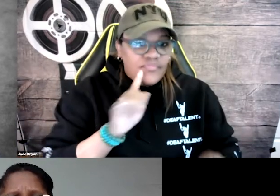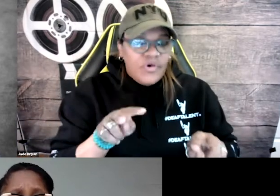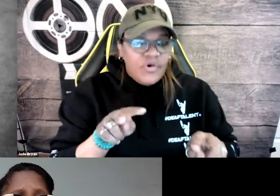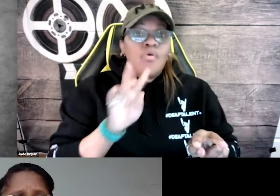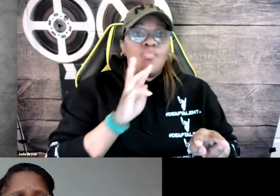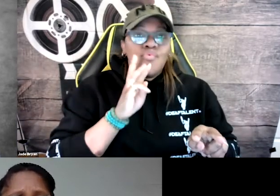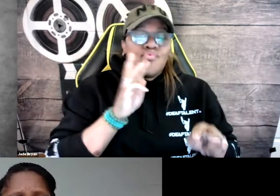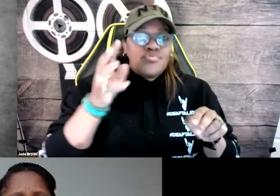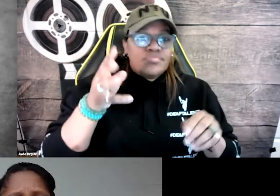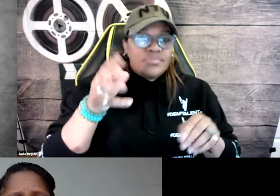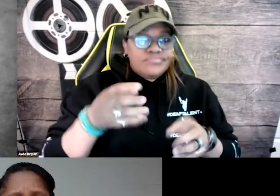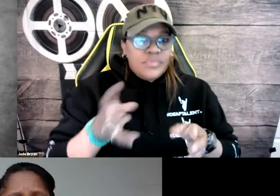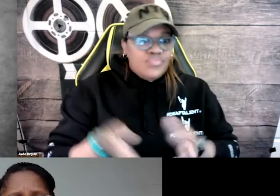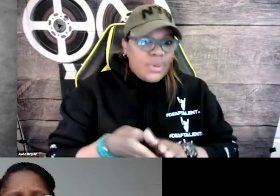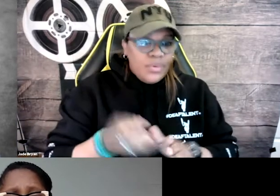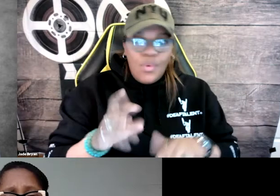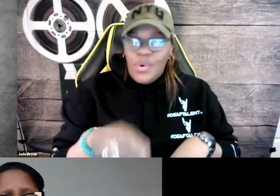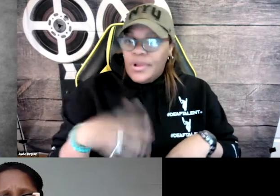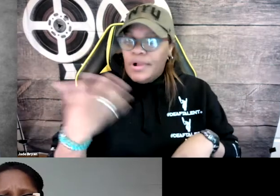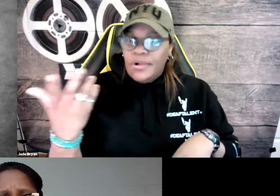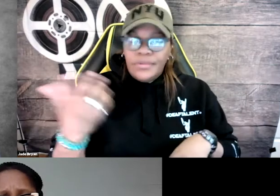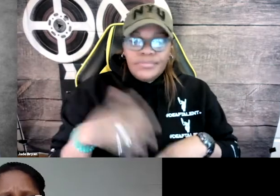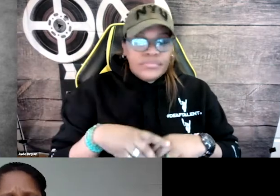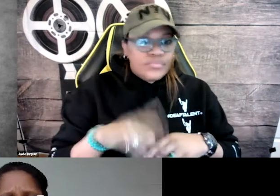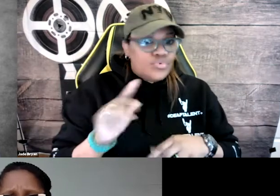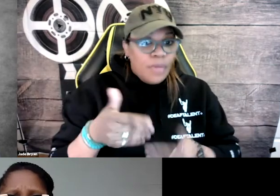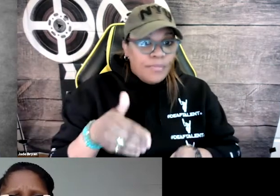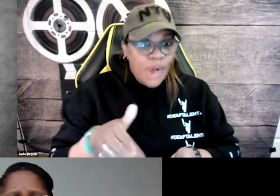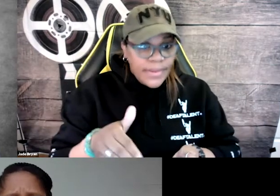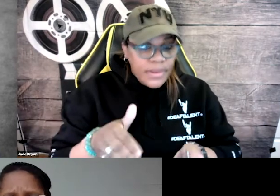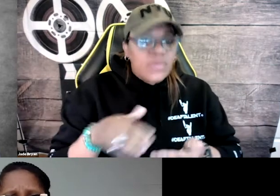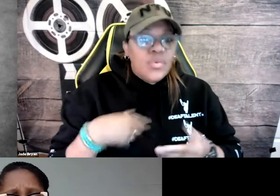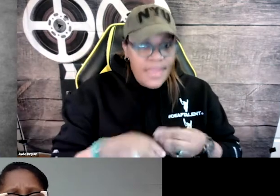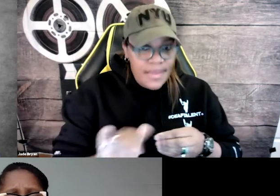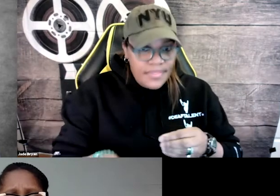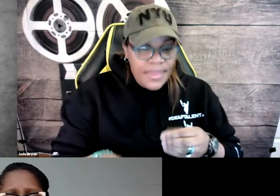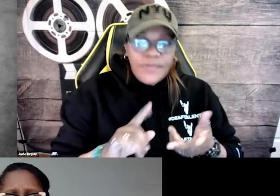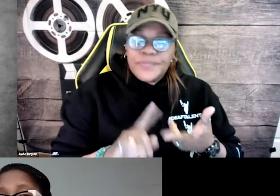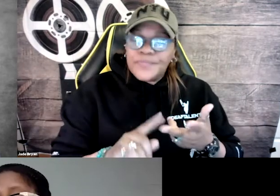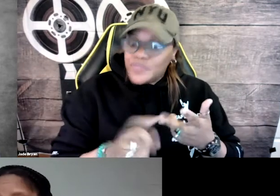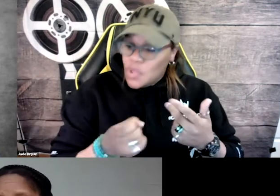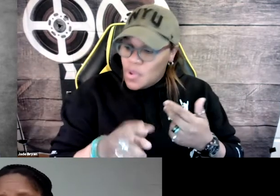And that's for deaf people who are watching to know, oh, somebody who's washing dishes or at a sink or there's a dog barking